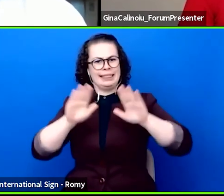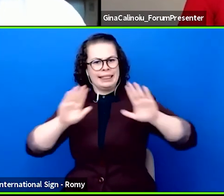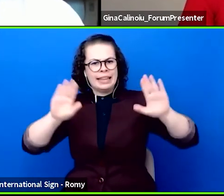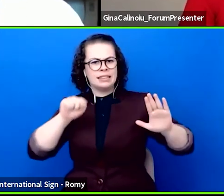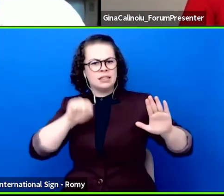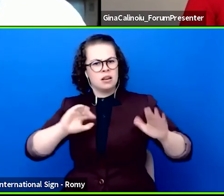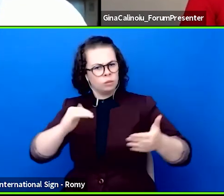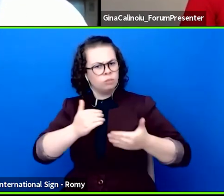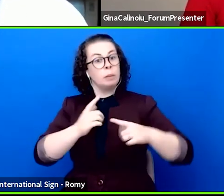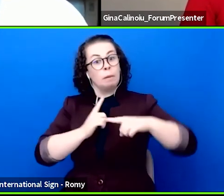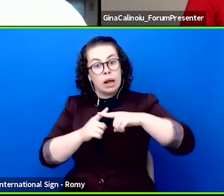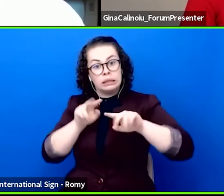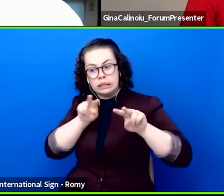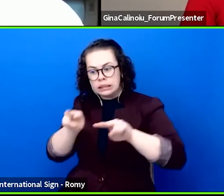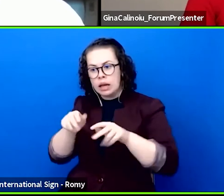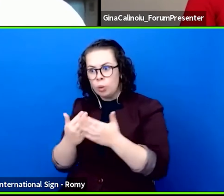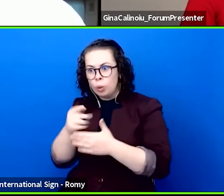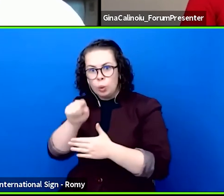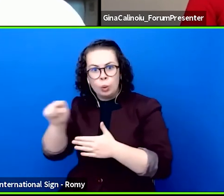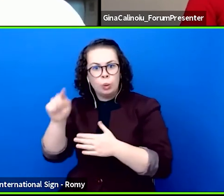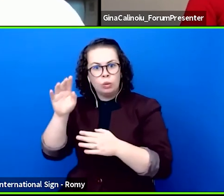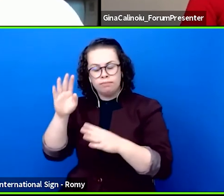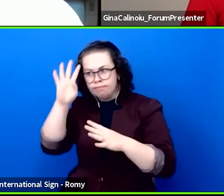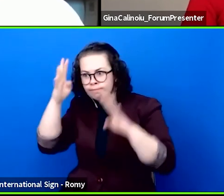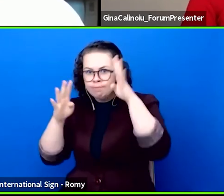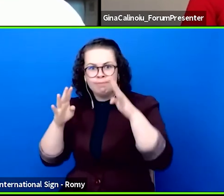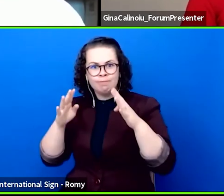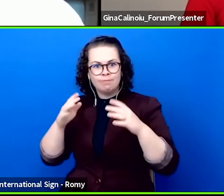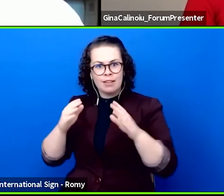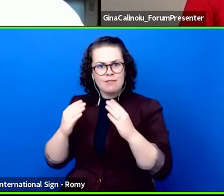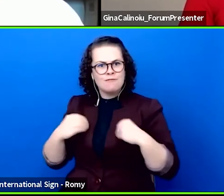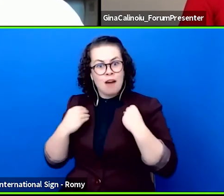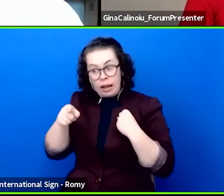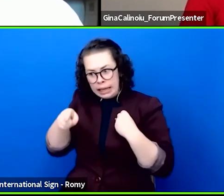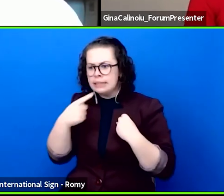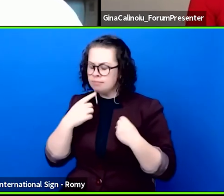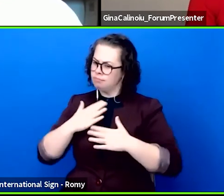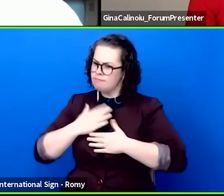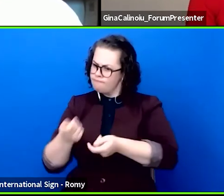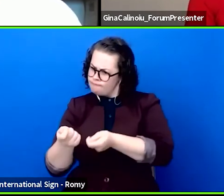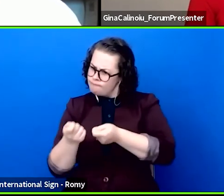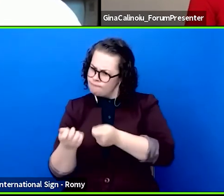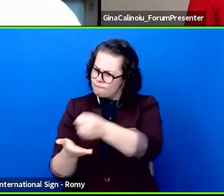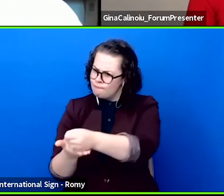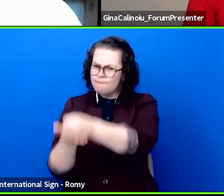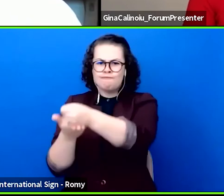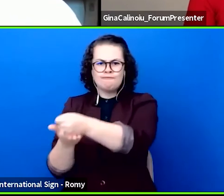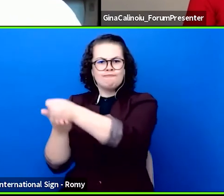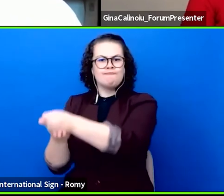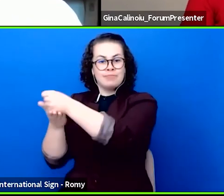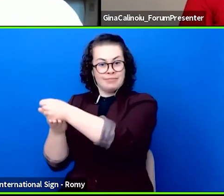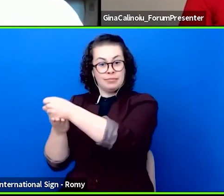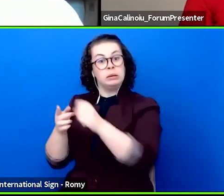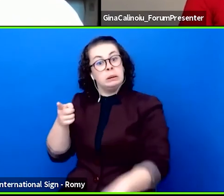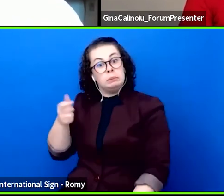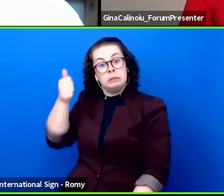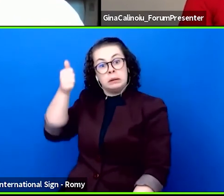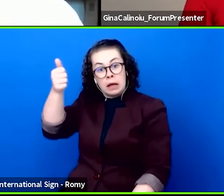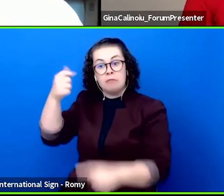talents as his major responsibility. He therefore will be joined by Maria Aberg, a Sweden freelance